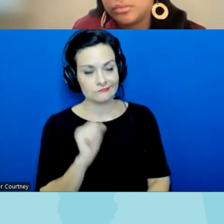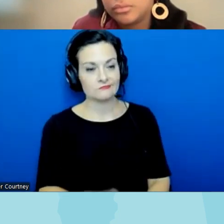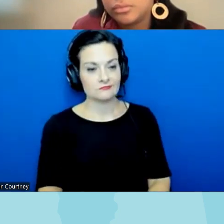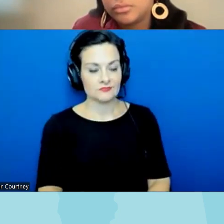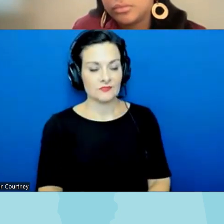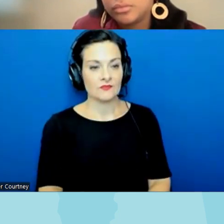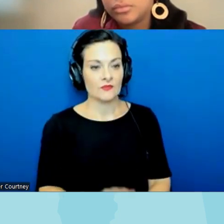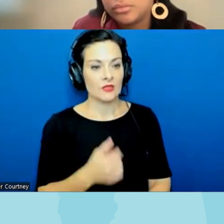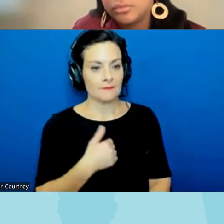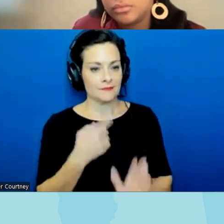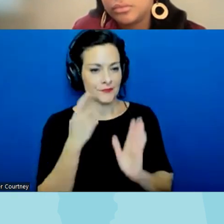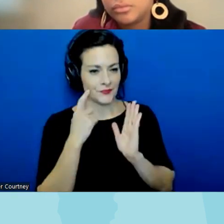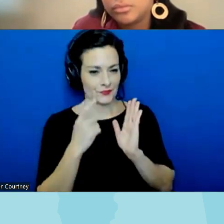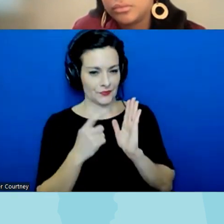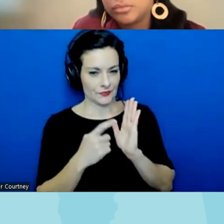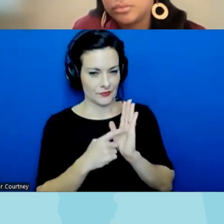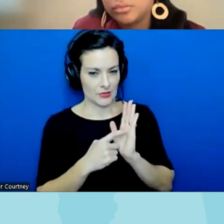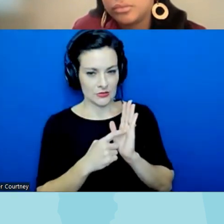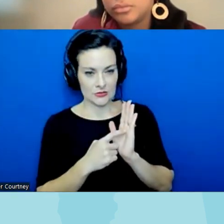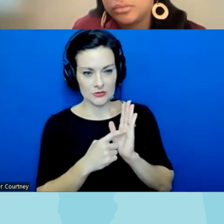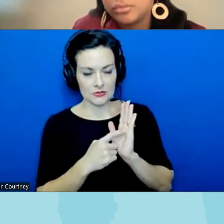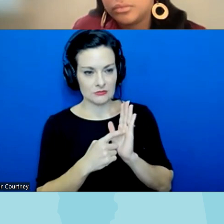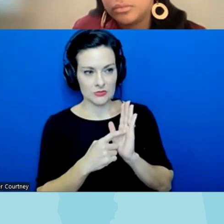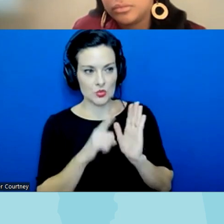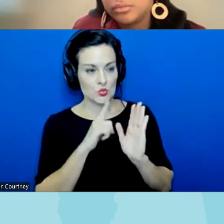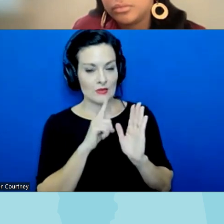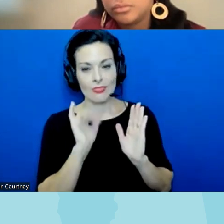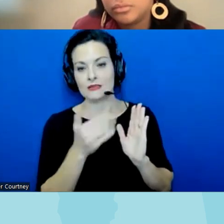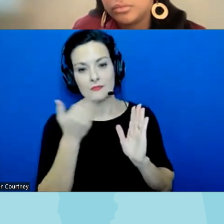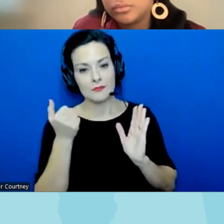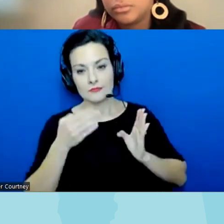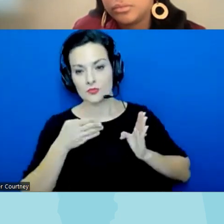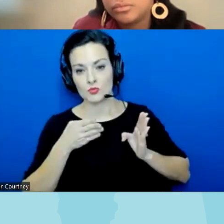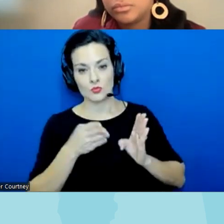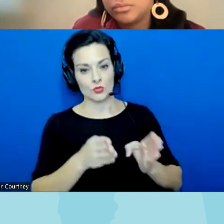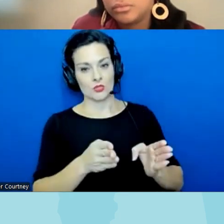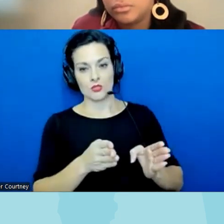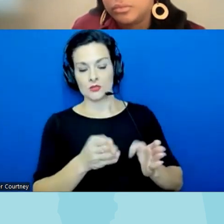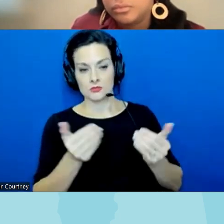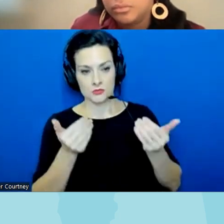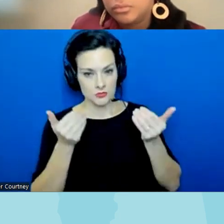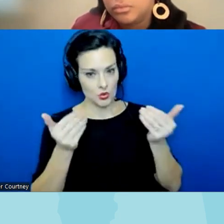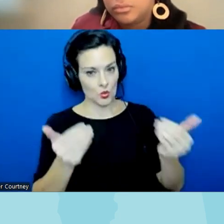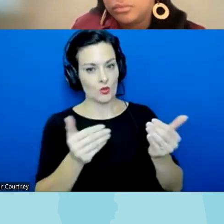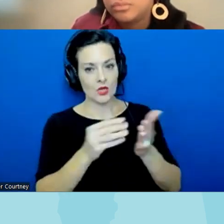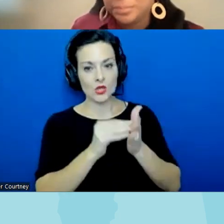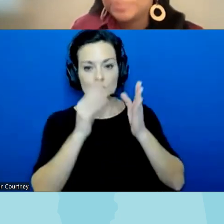observe that there's been nothing more effective uh than than having students go to their school